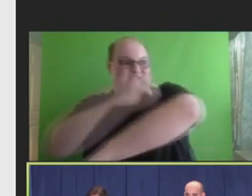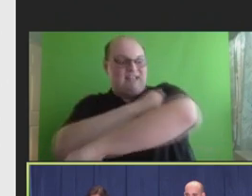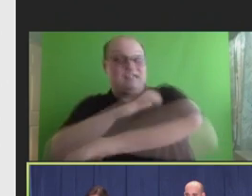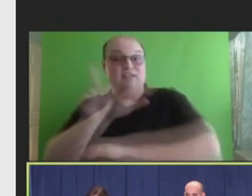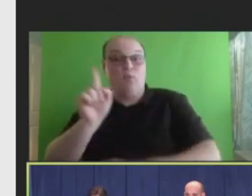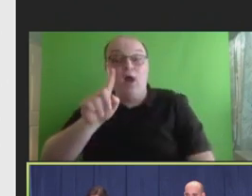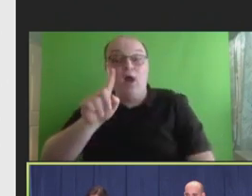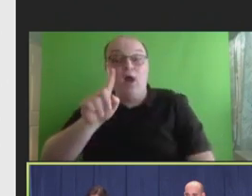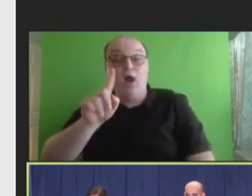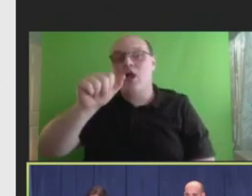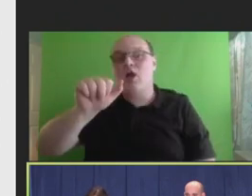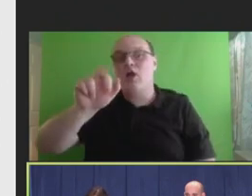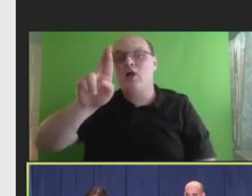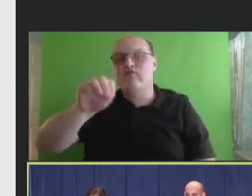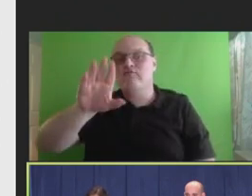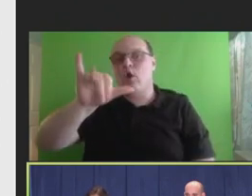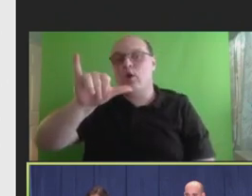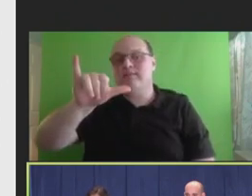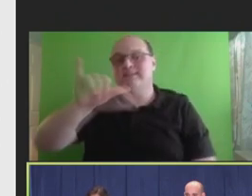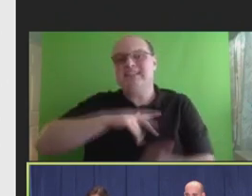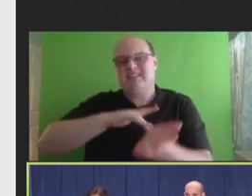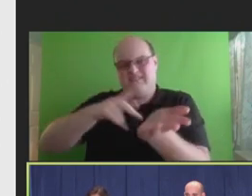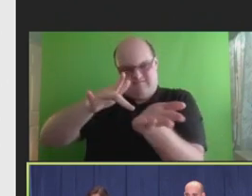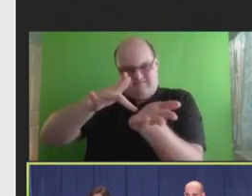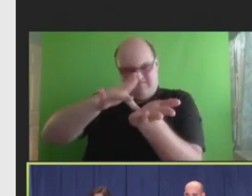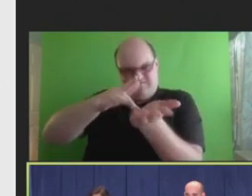And I think a lot of people, they think of the pharmacy as a place not just where you